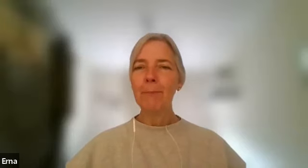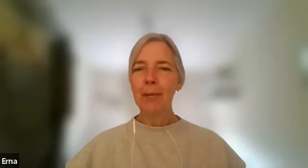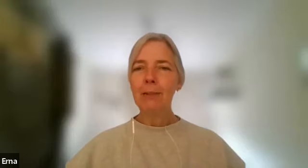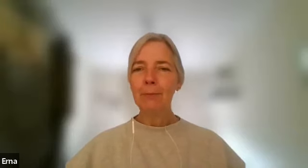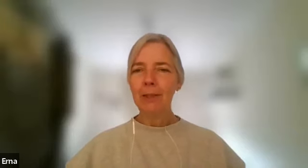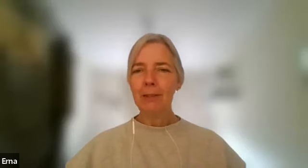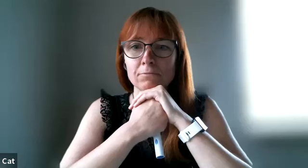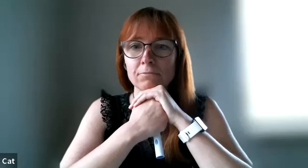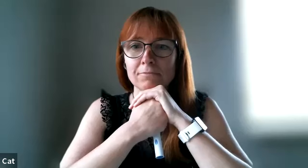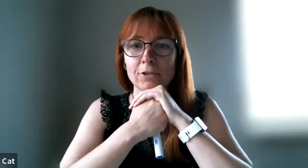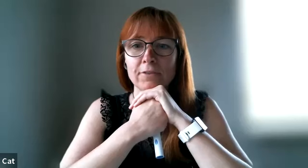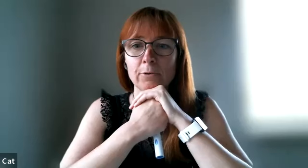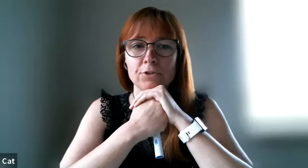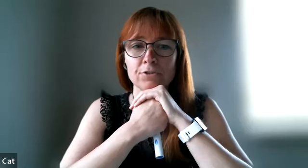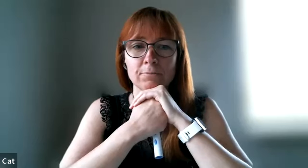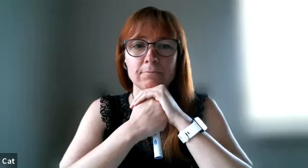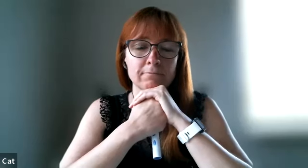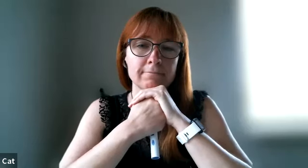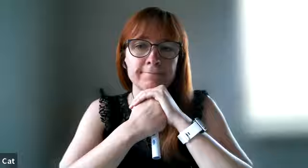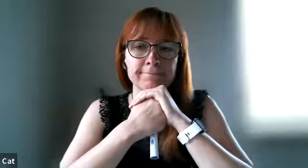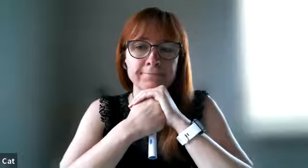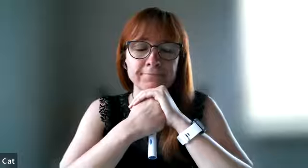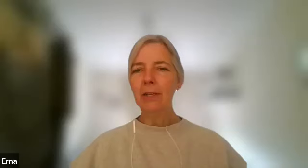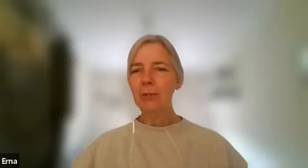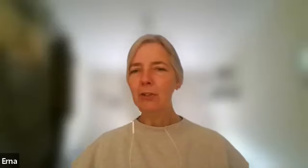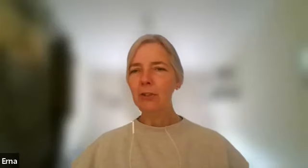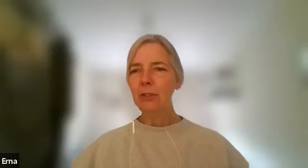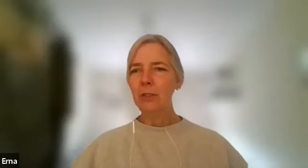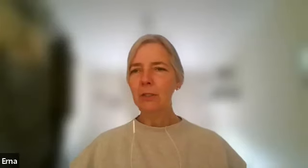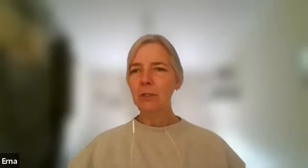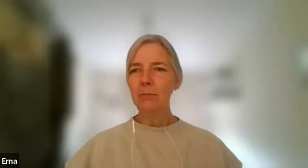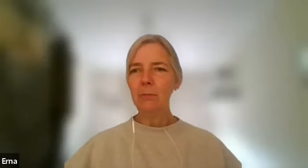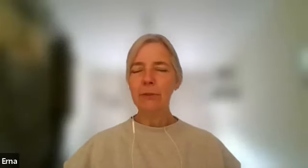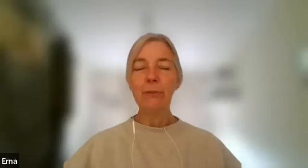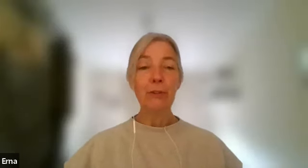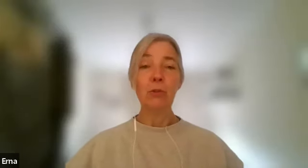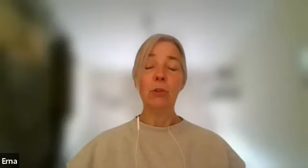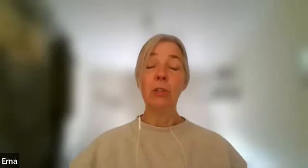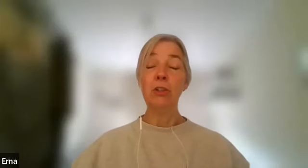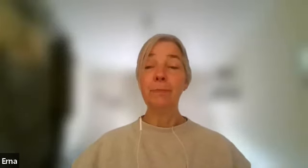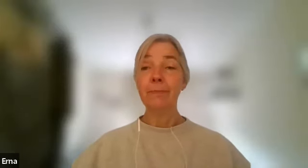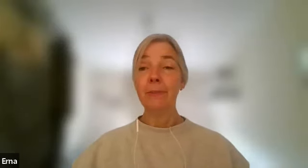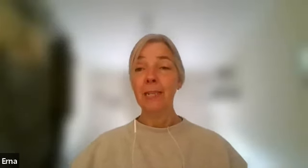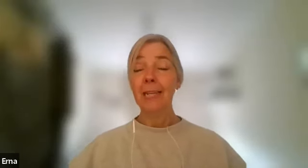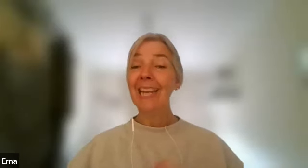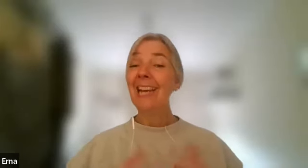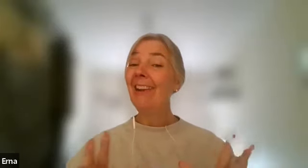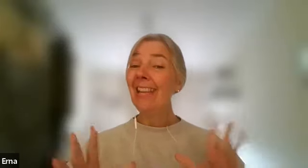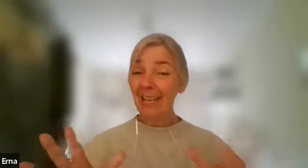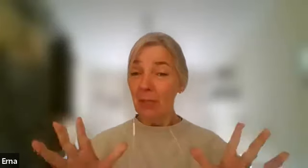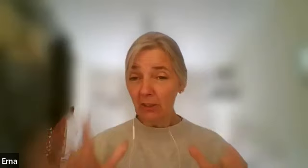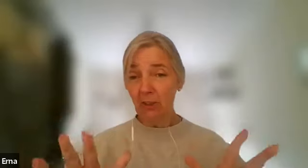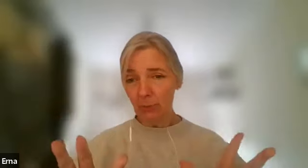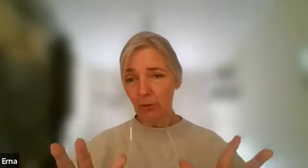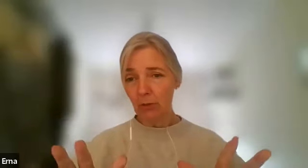my my my primary love language um is physical touch and i am a touchy person